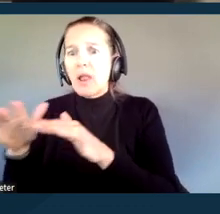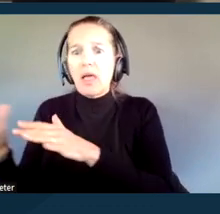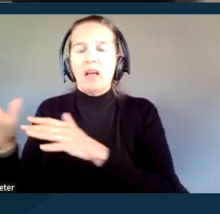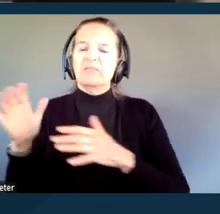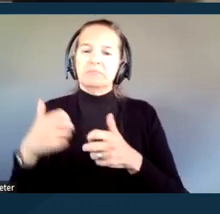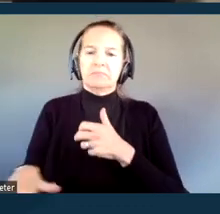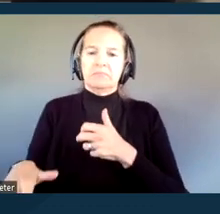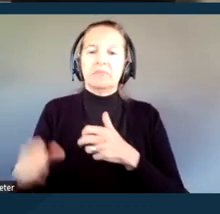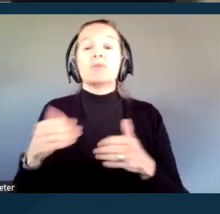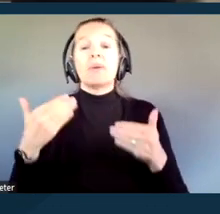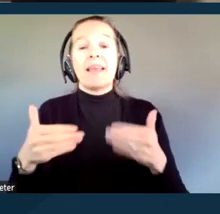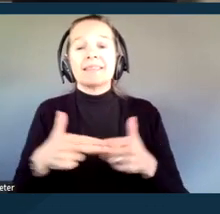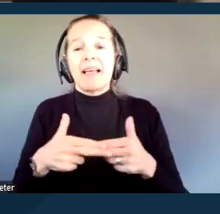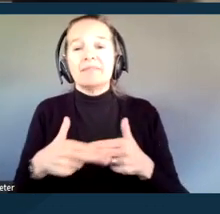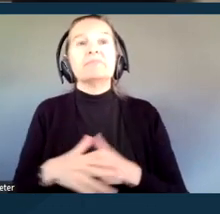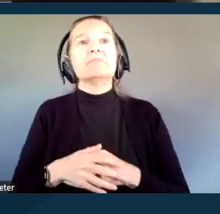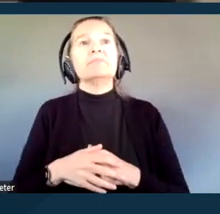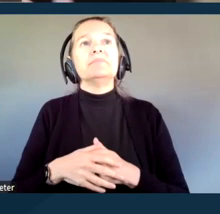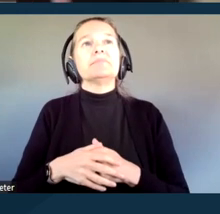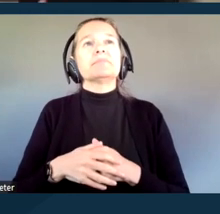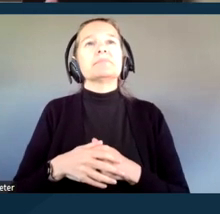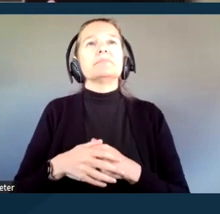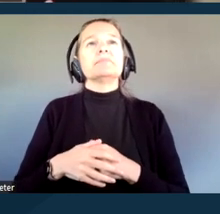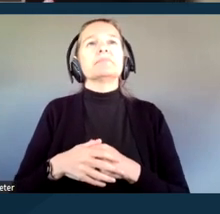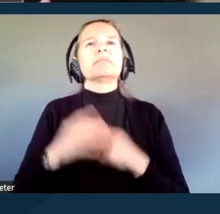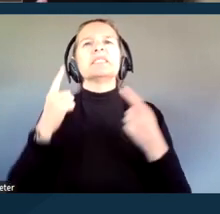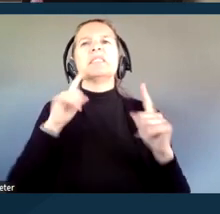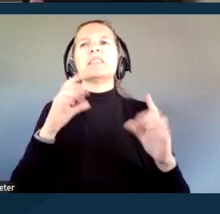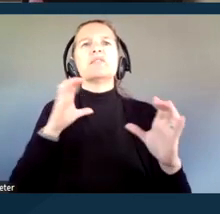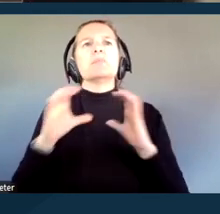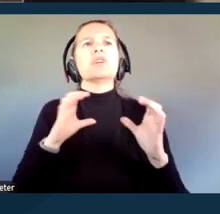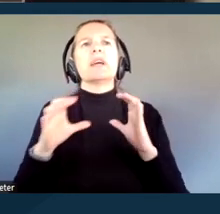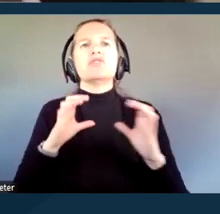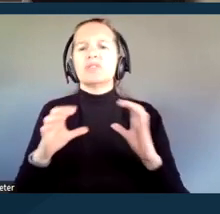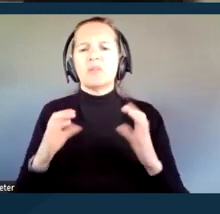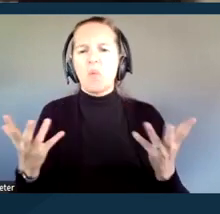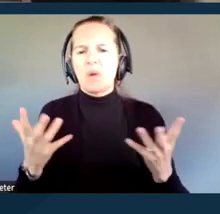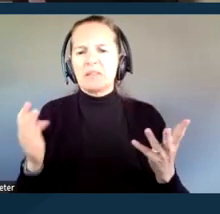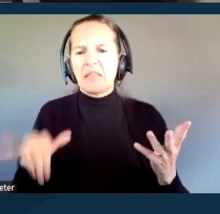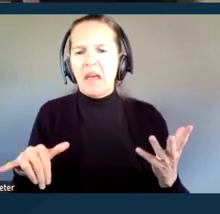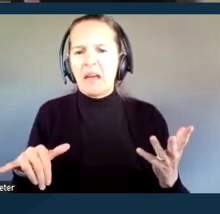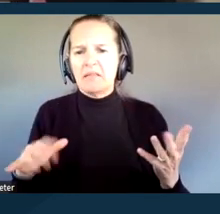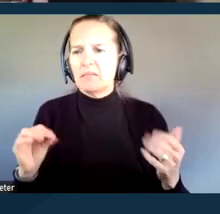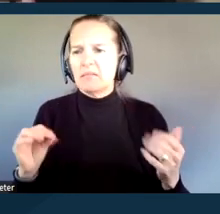Next slide, please. So, what is effective communication, and why is it important?